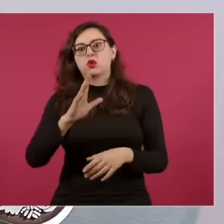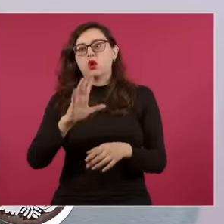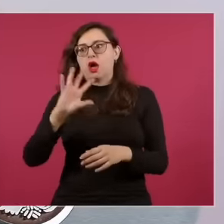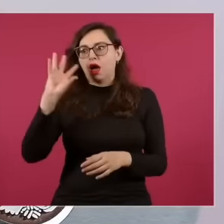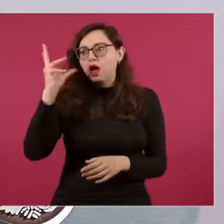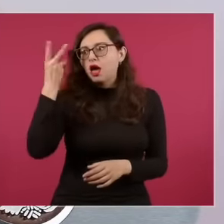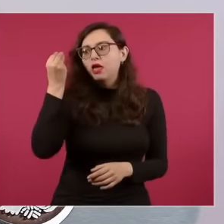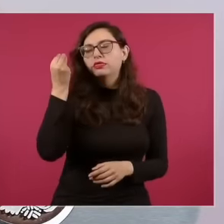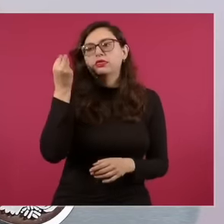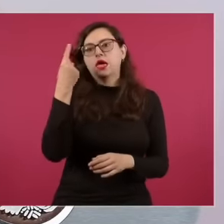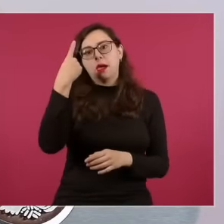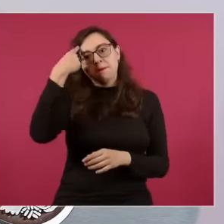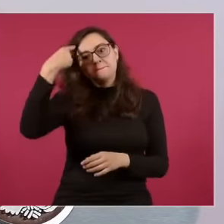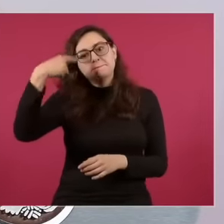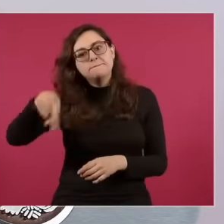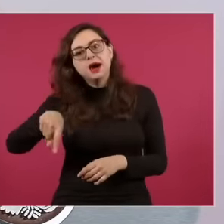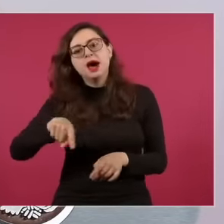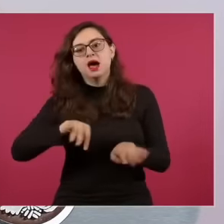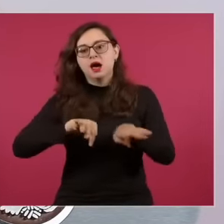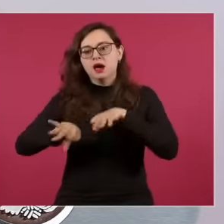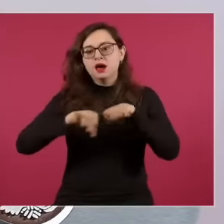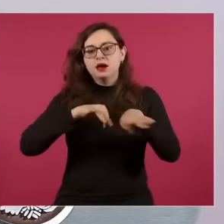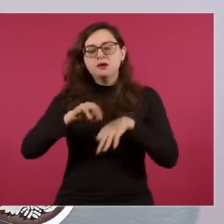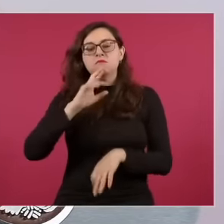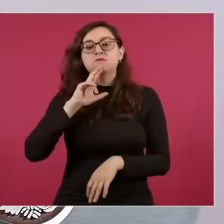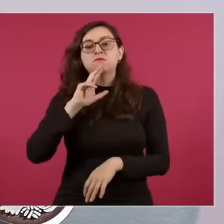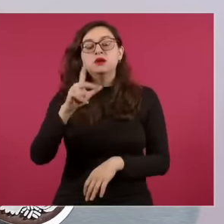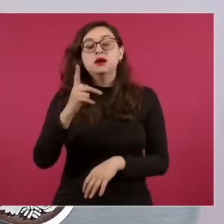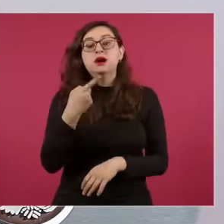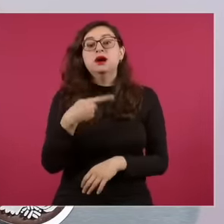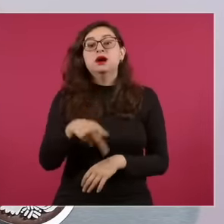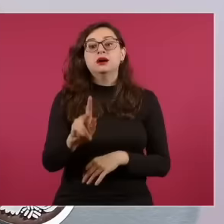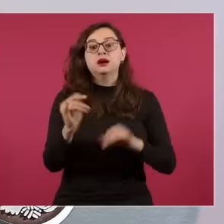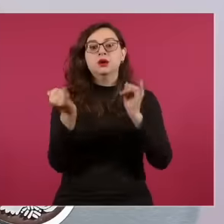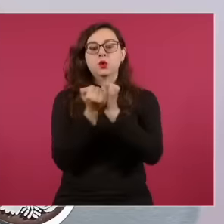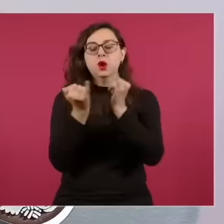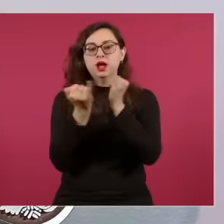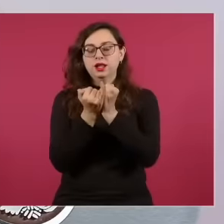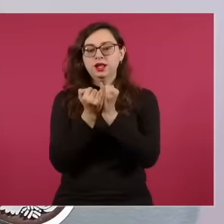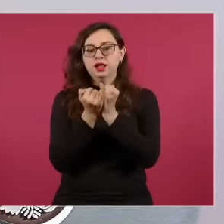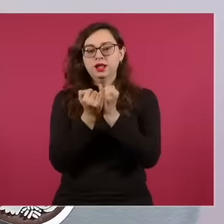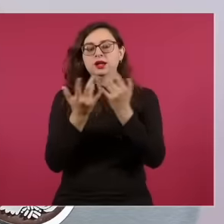to improve our performance but also of facing the challenges of the new